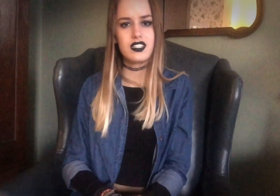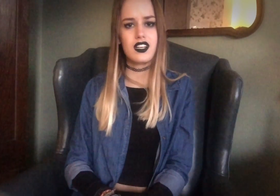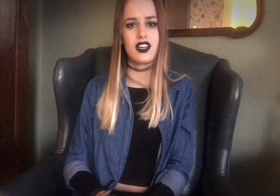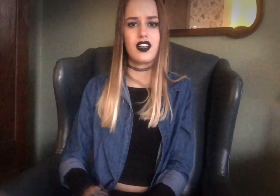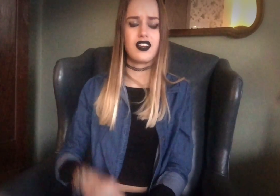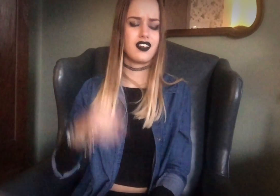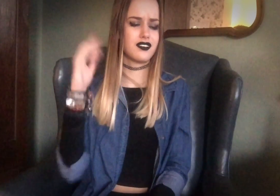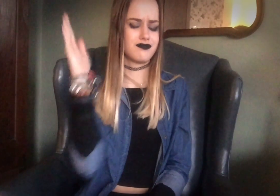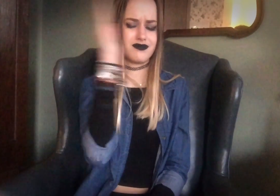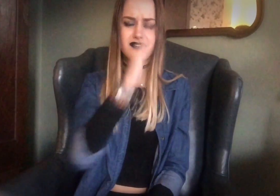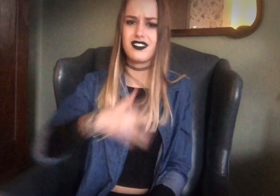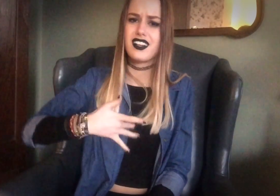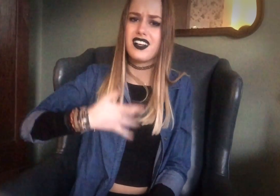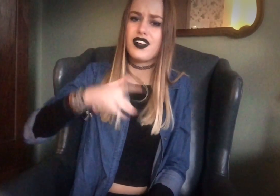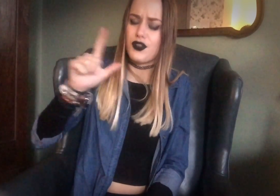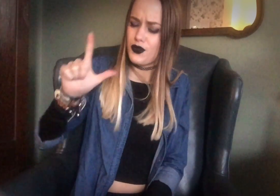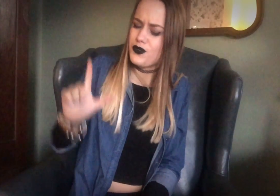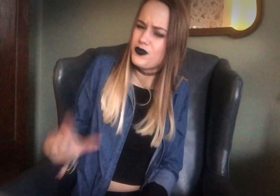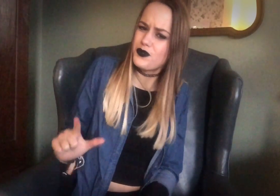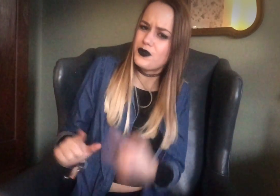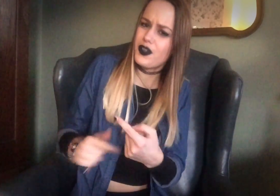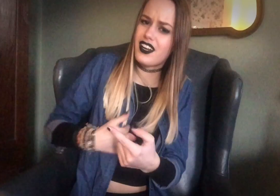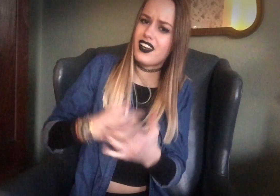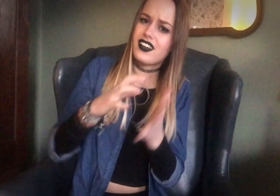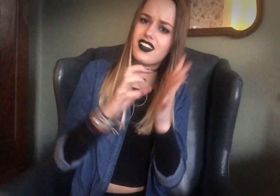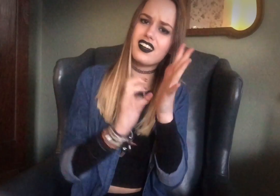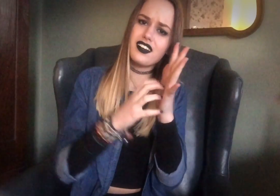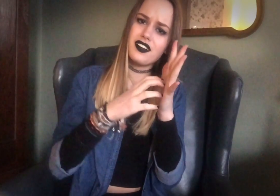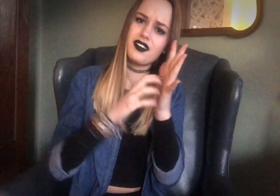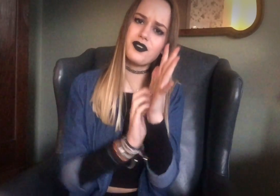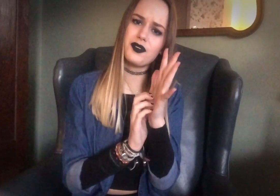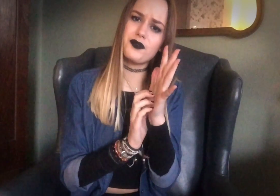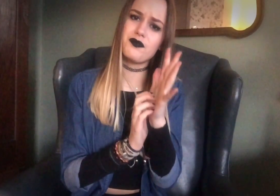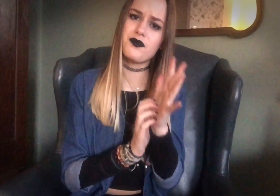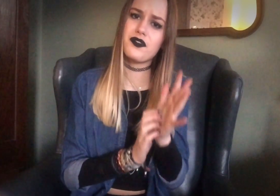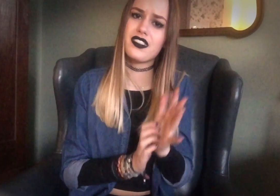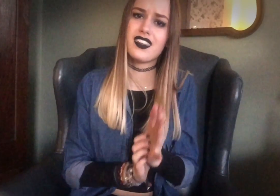And never felt so low when I was vulnerable